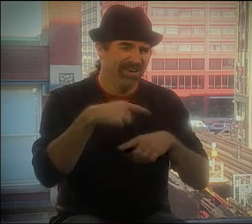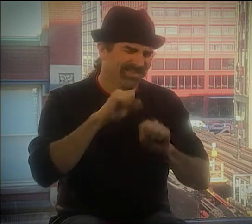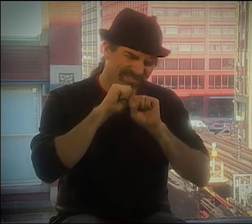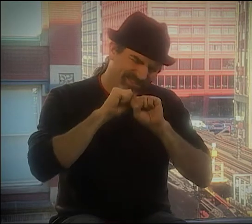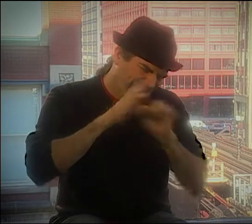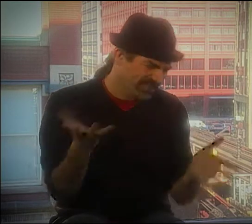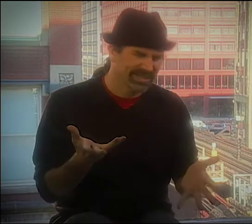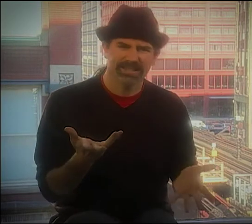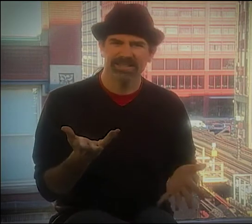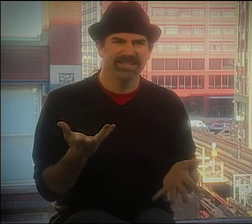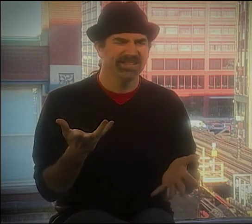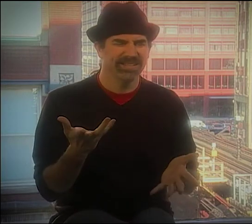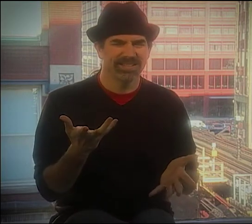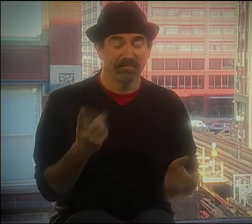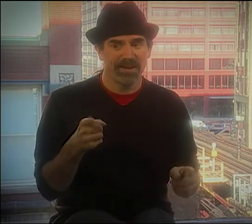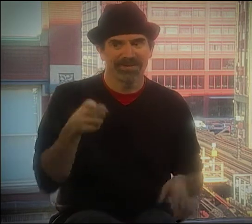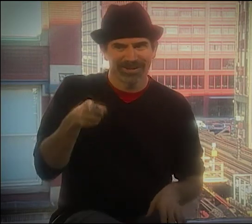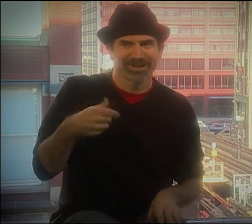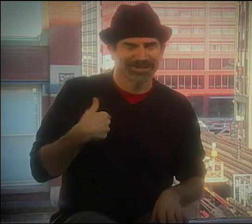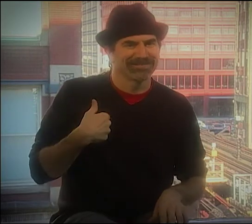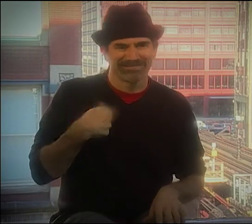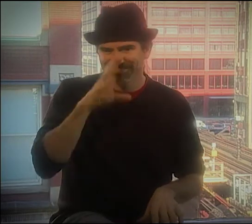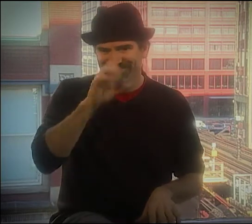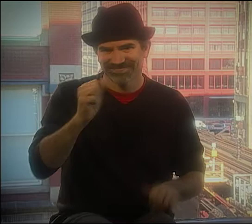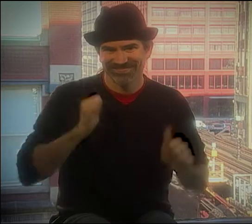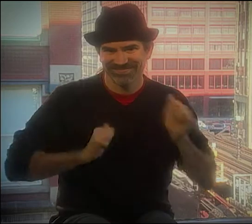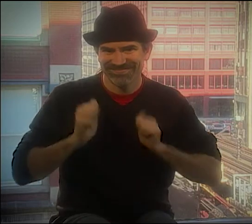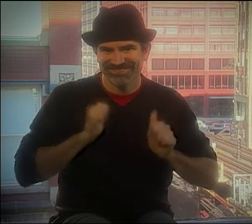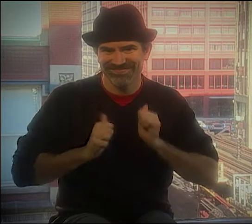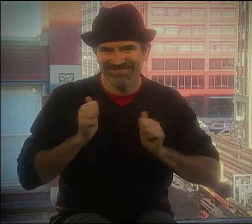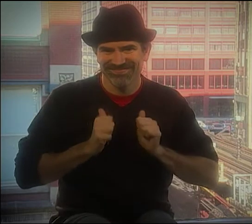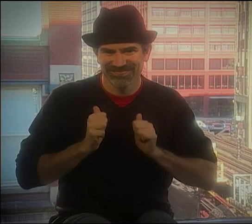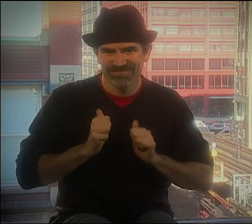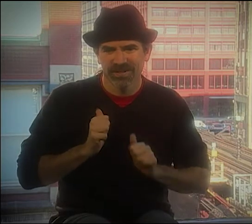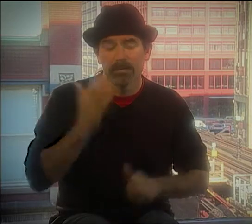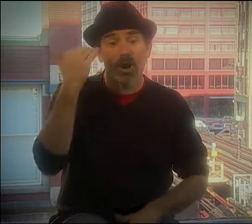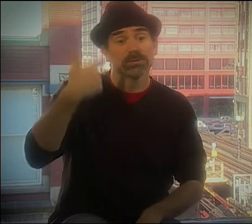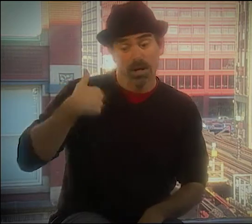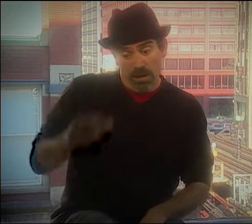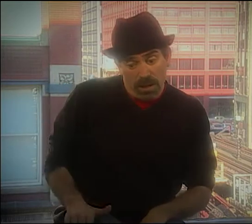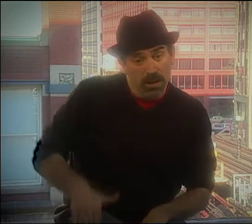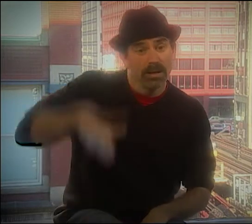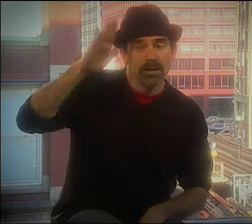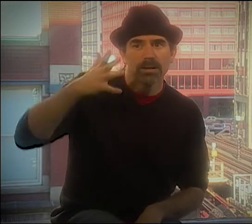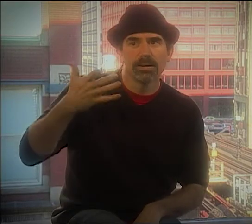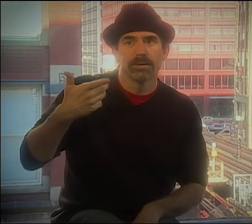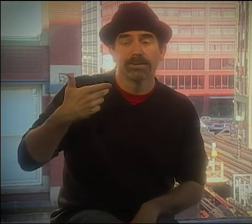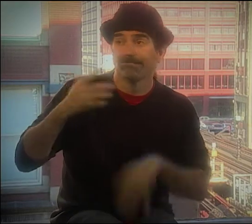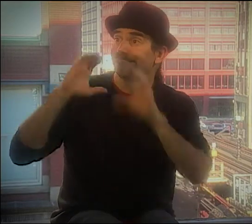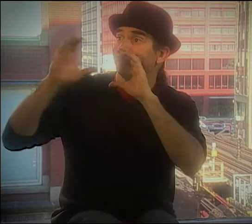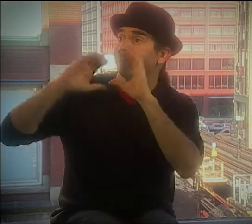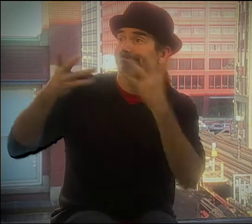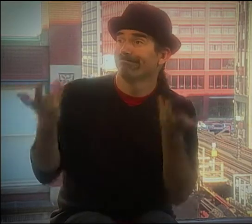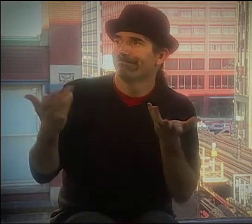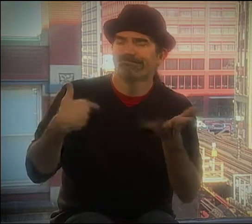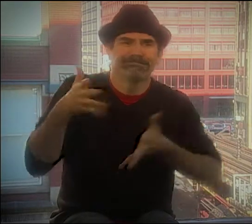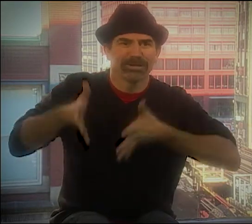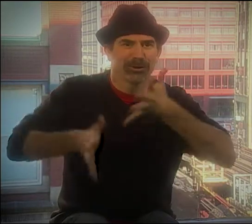AND I DIDN'T KNOW ANY SIGN LANGUAGE WHATSOEVER, BUT I WAS REALLY, REALLY INTERESTED IN THEATER.